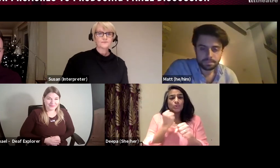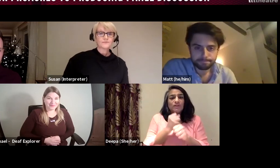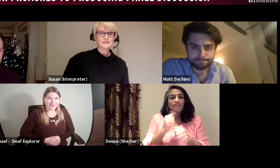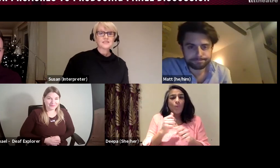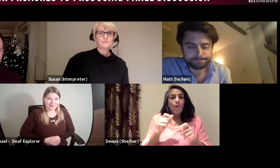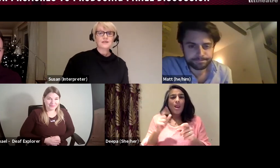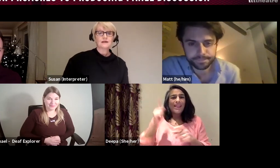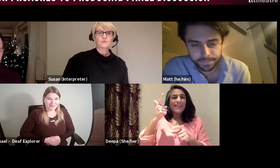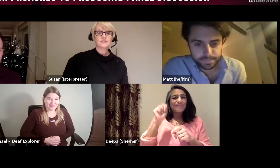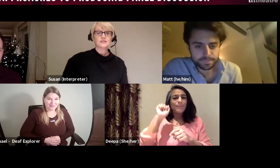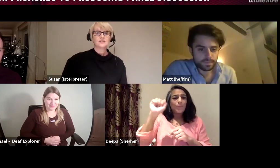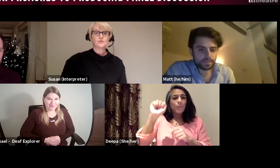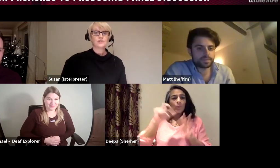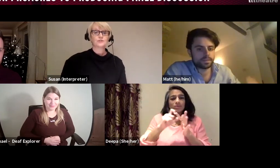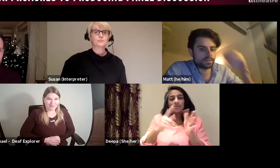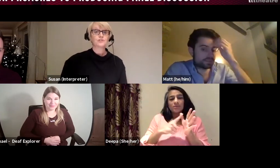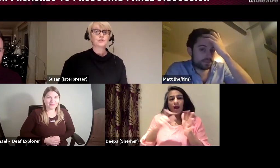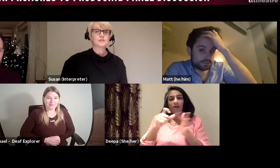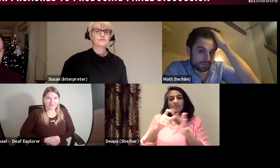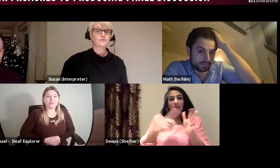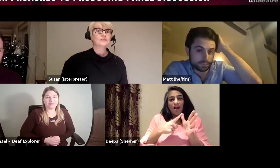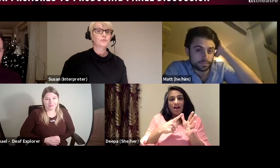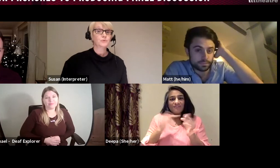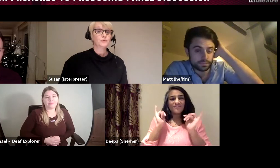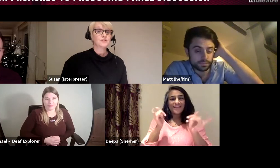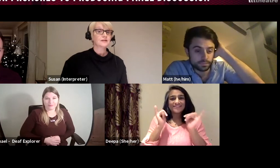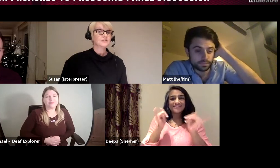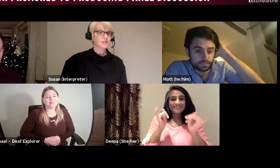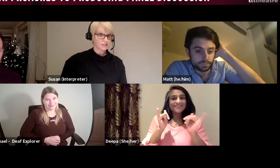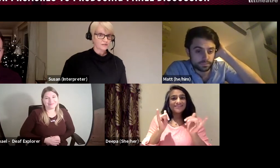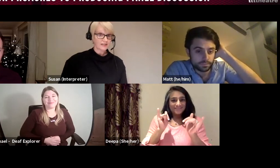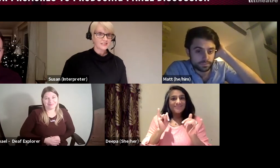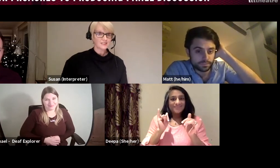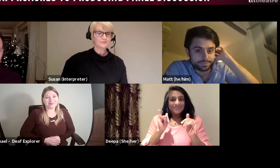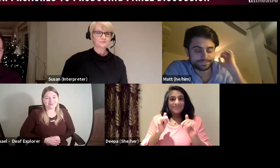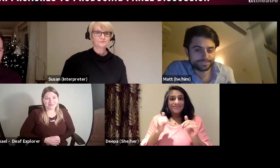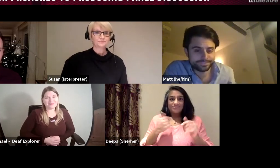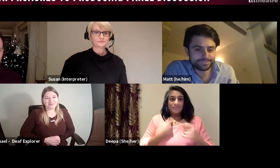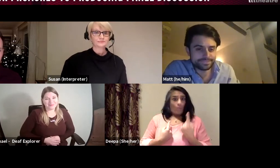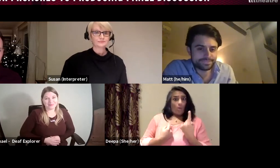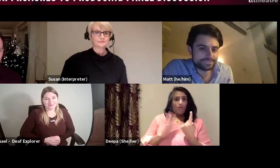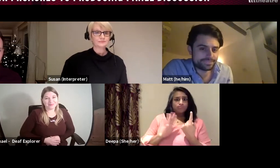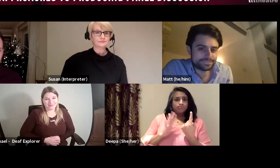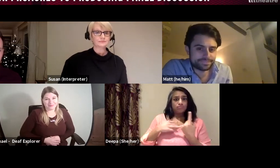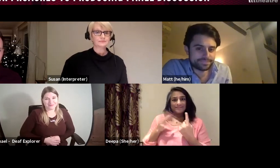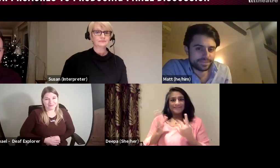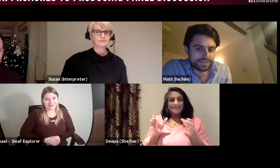In the same year I was the associate producer for Liverpool's Dadafest,